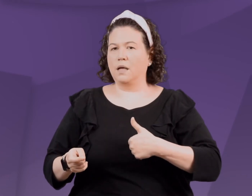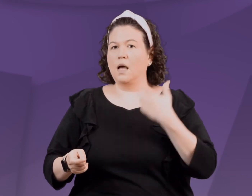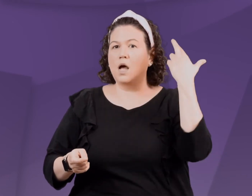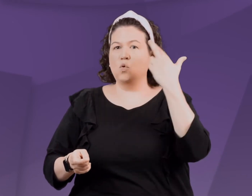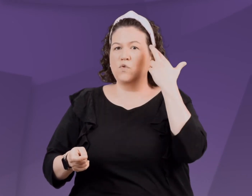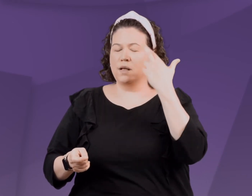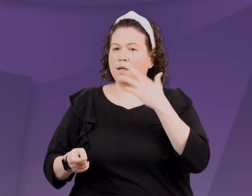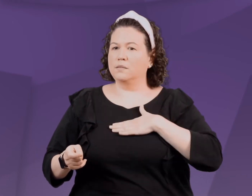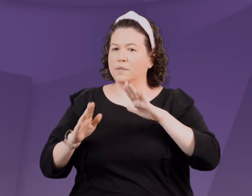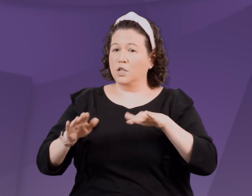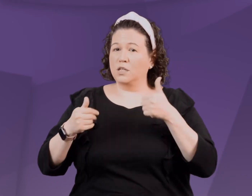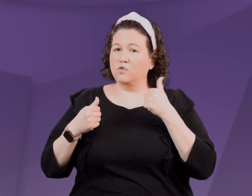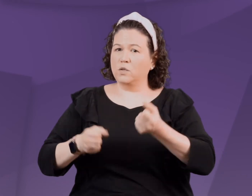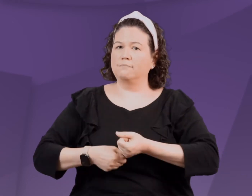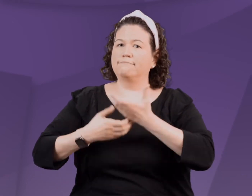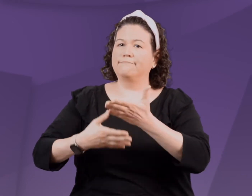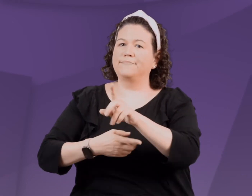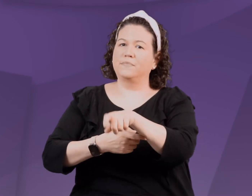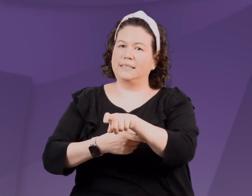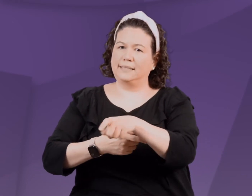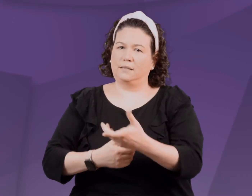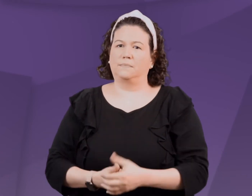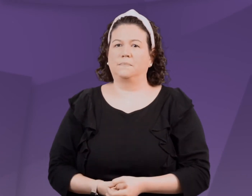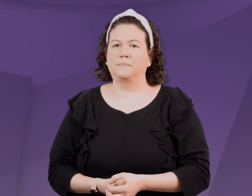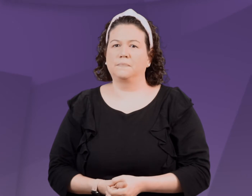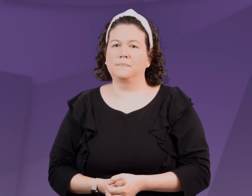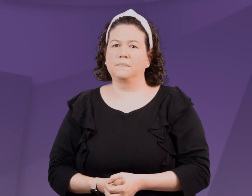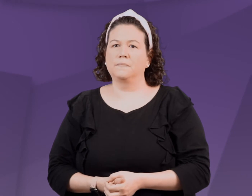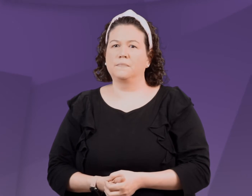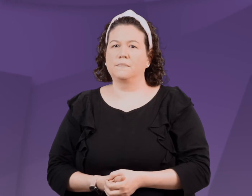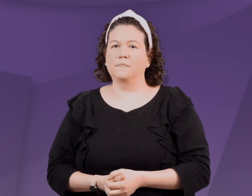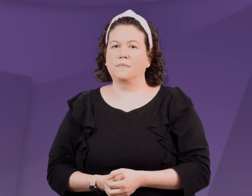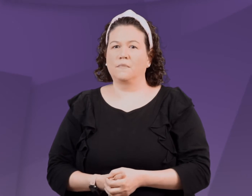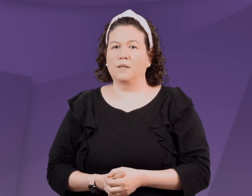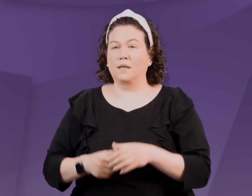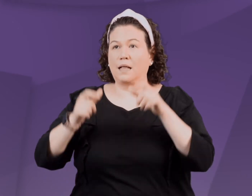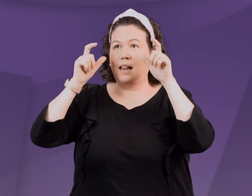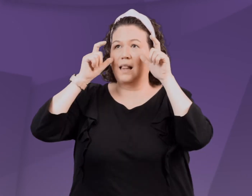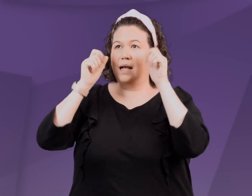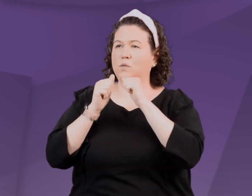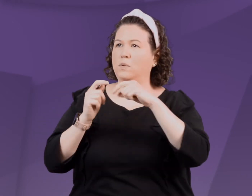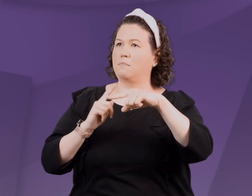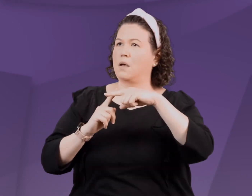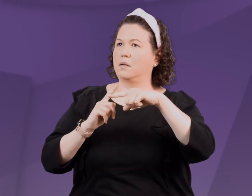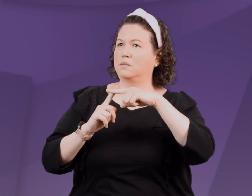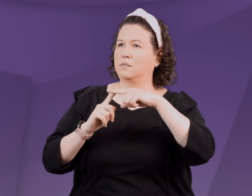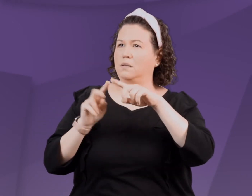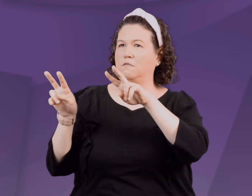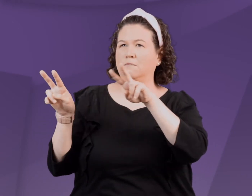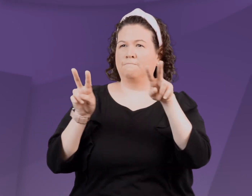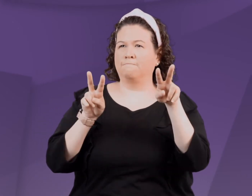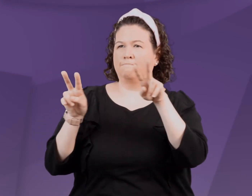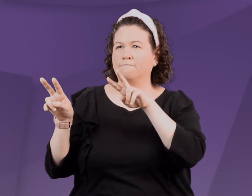Instead of seeing my child as trying to manipulate me, I can perceive her as trying to express a need.